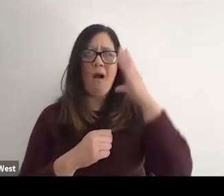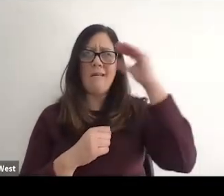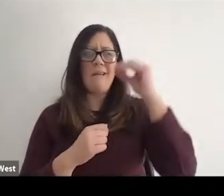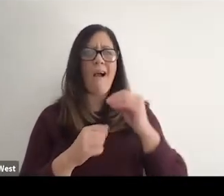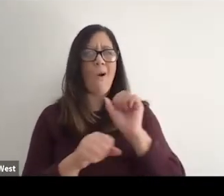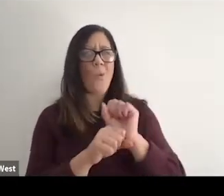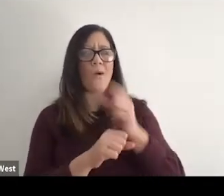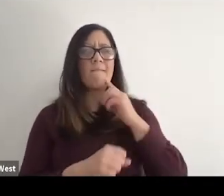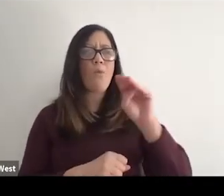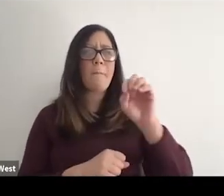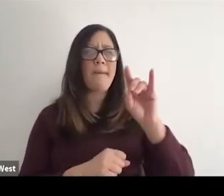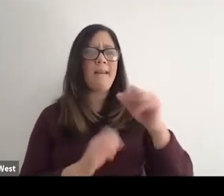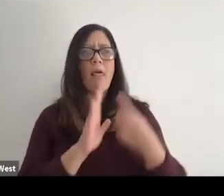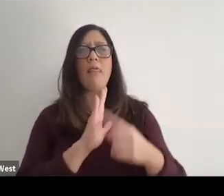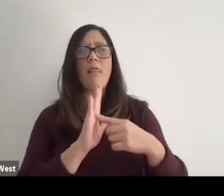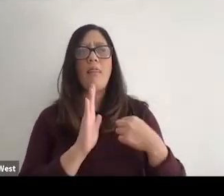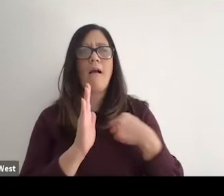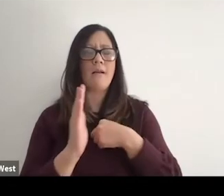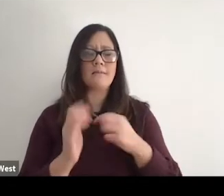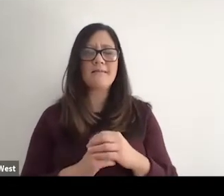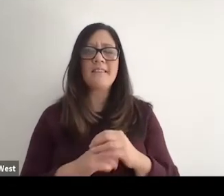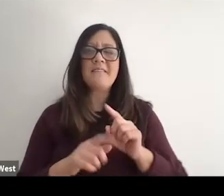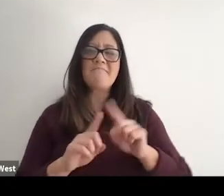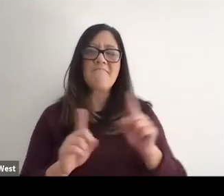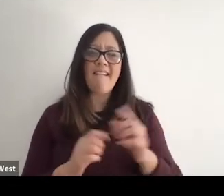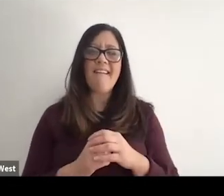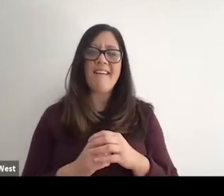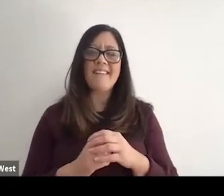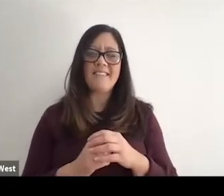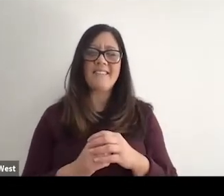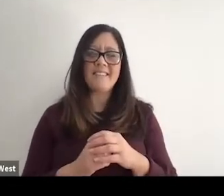'cause it proved worthwhile the following week. But we then had a bit of a white